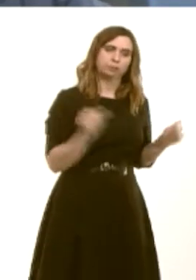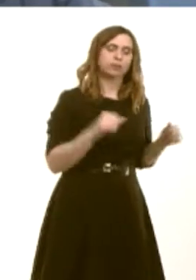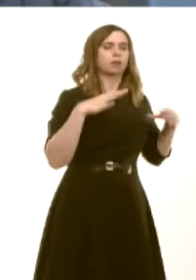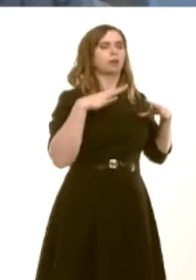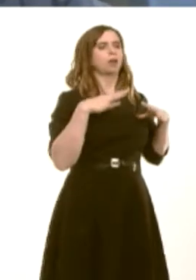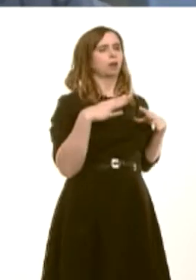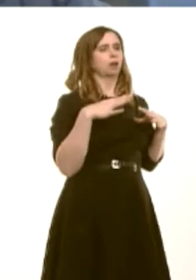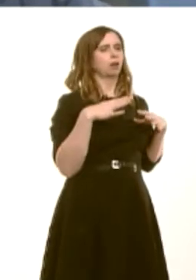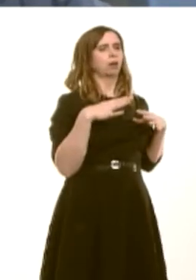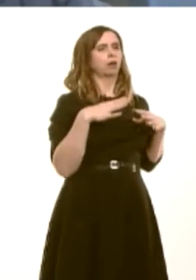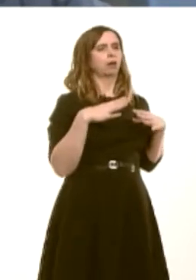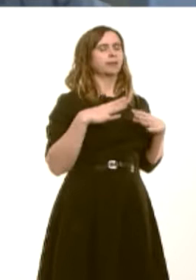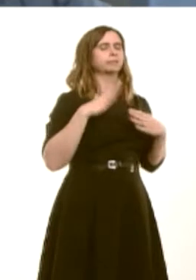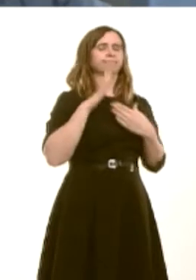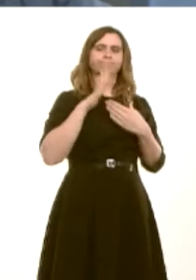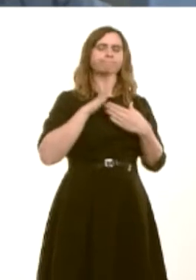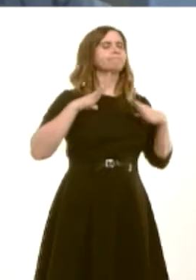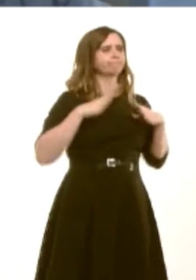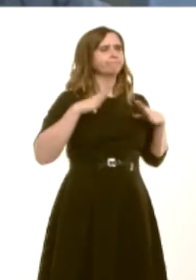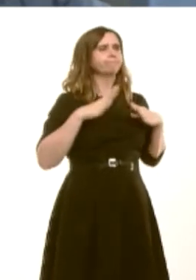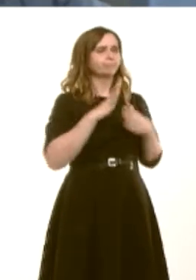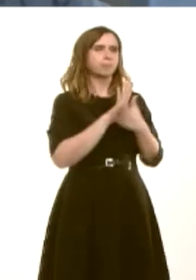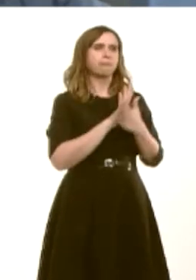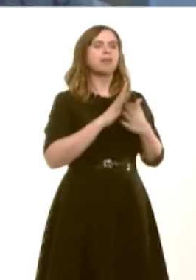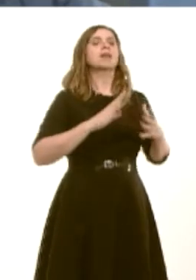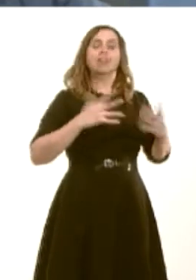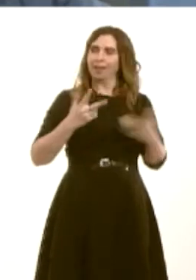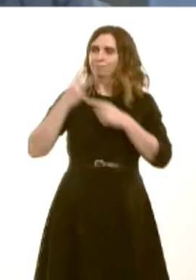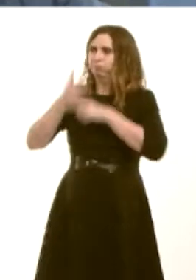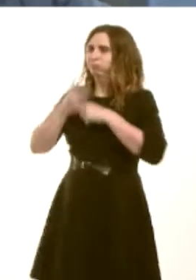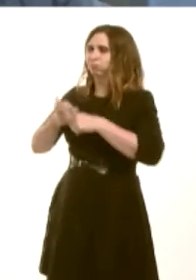to undertake and continue their caring duties to a greater extent than they would be able